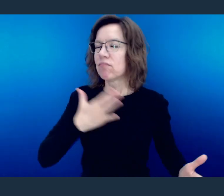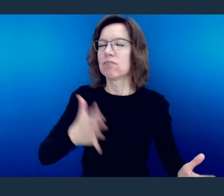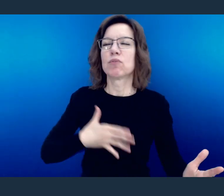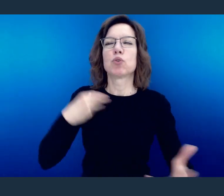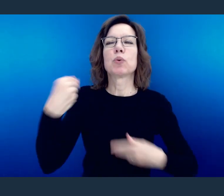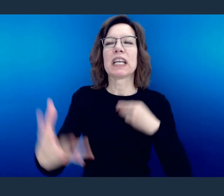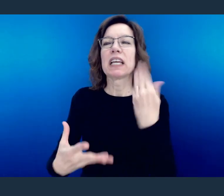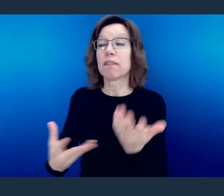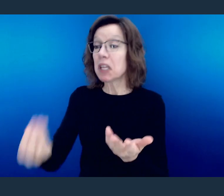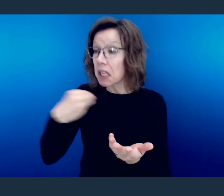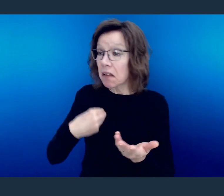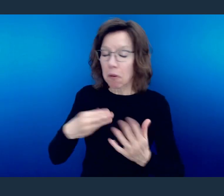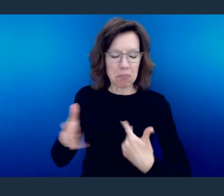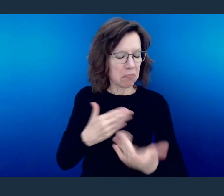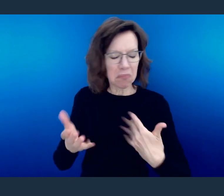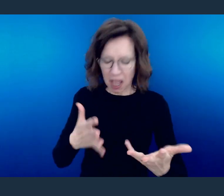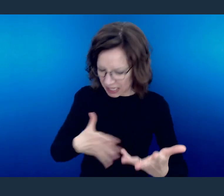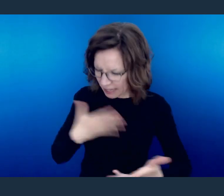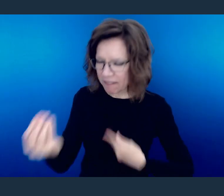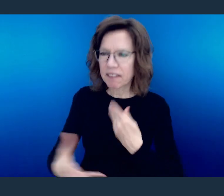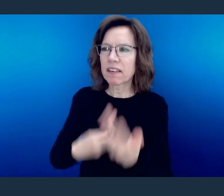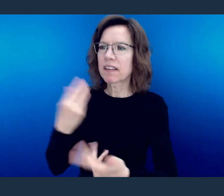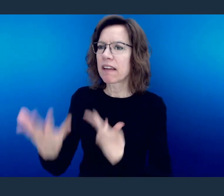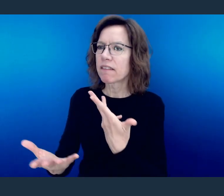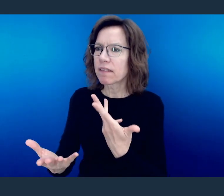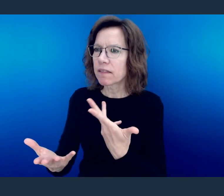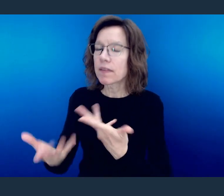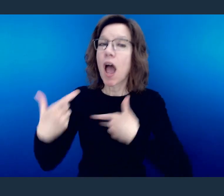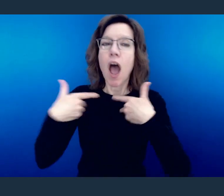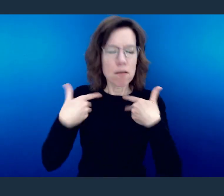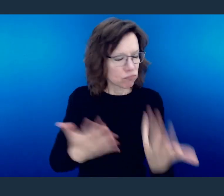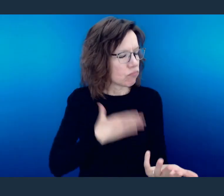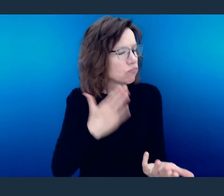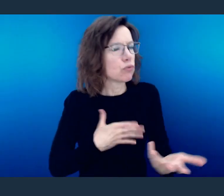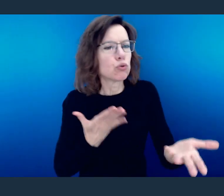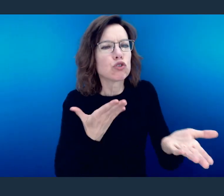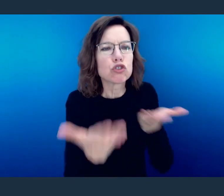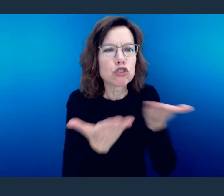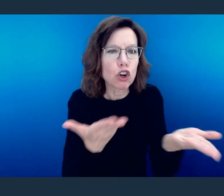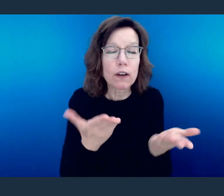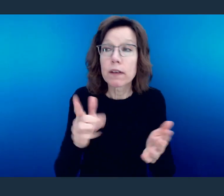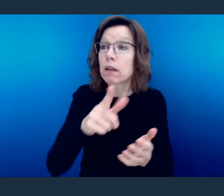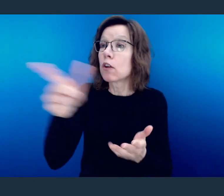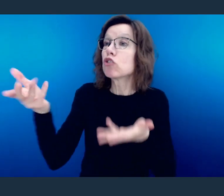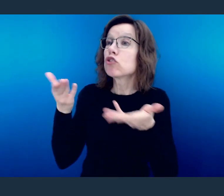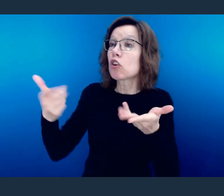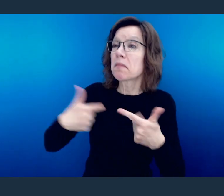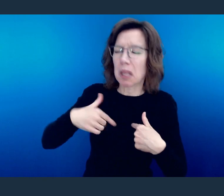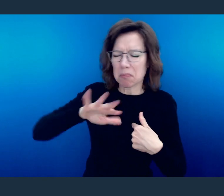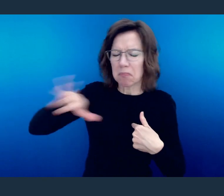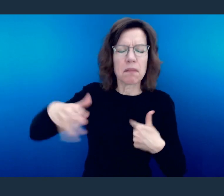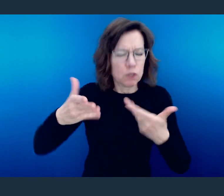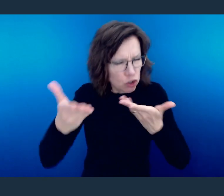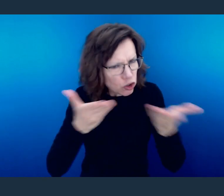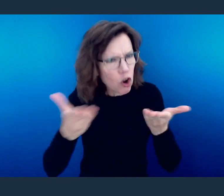we care to get. we serve more than we seek to be served. We rejoice in hope.